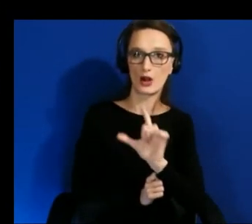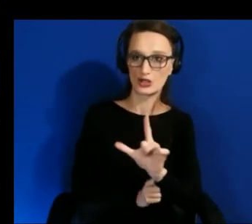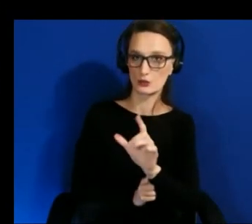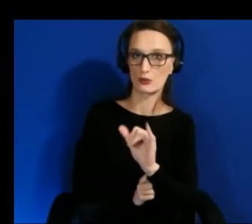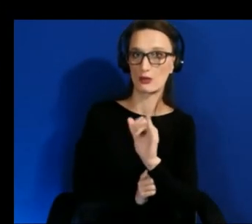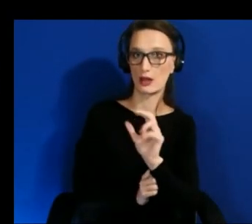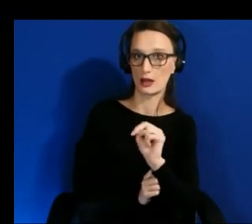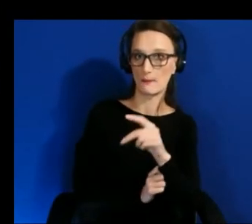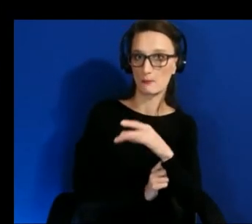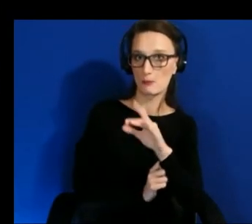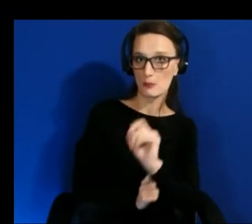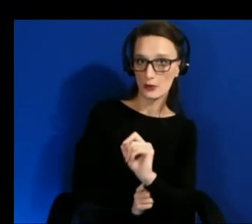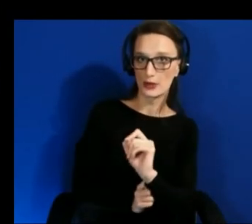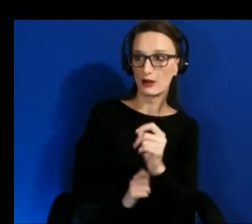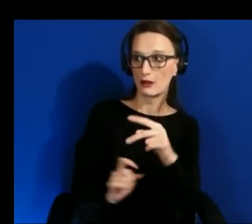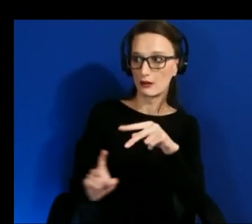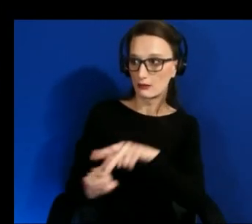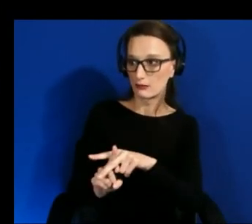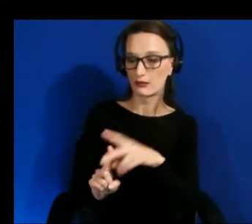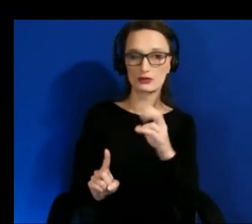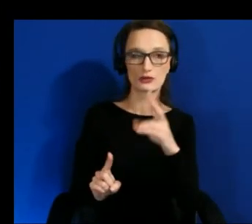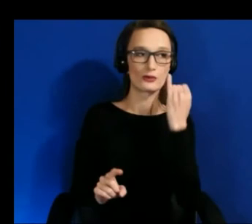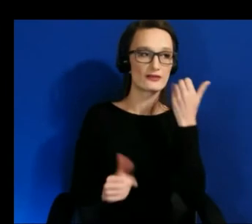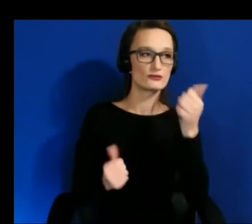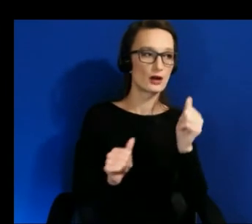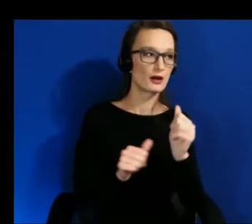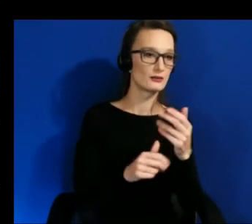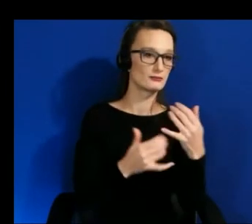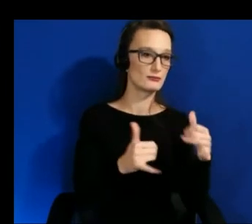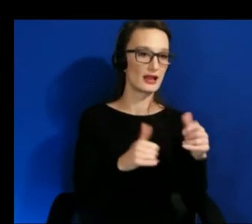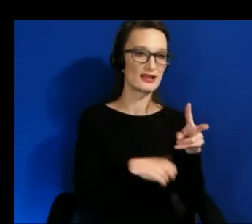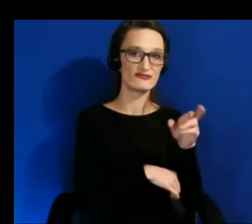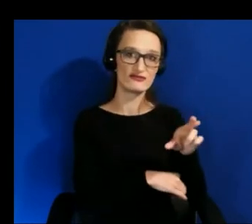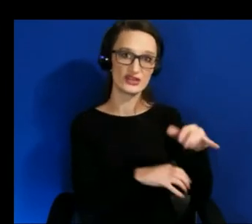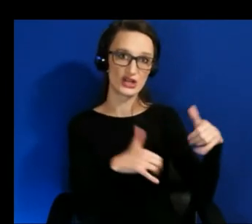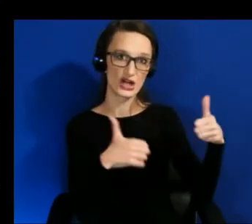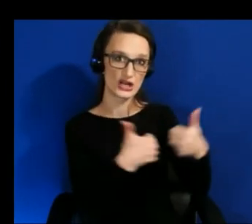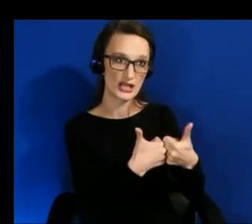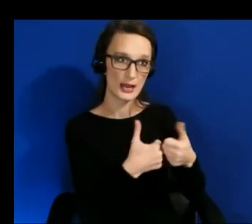something like oh now i have to like climb this ladder and i have to use kind of like two hands to